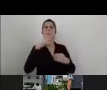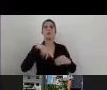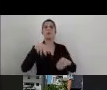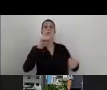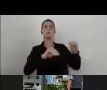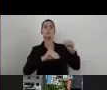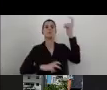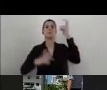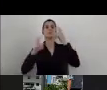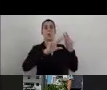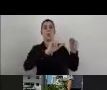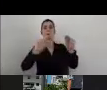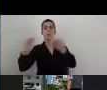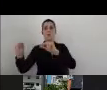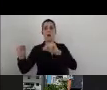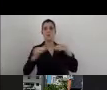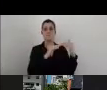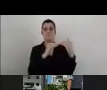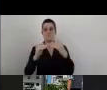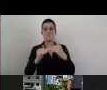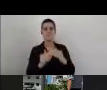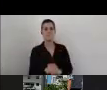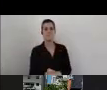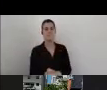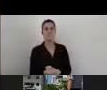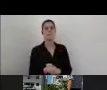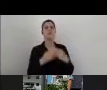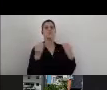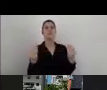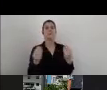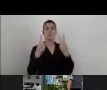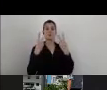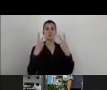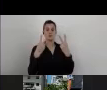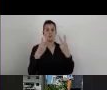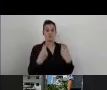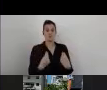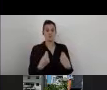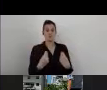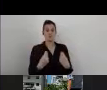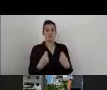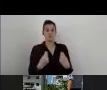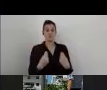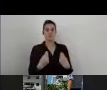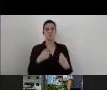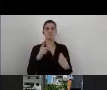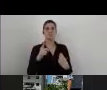Something really important and really good that we could have is to involve the client leadership.